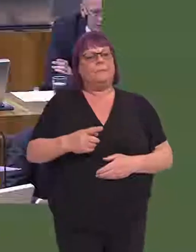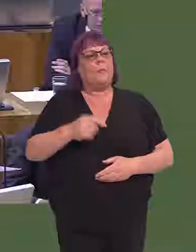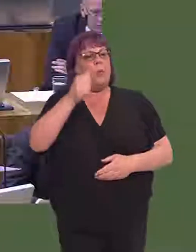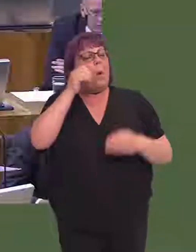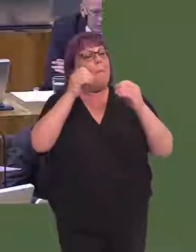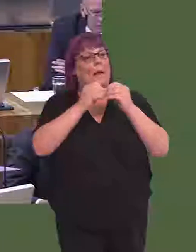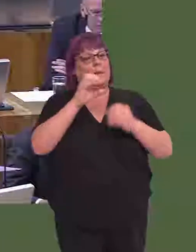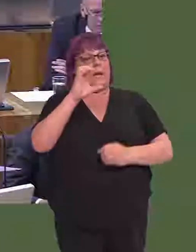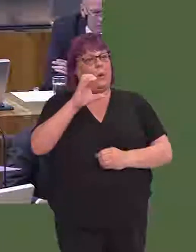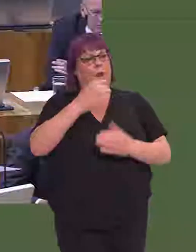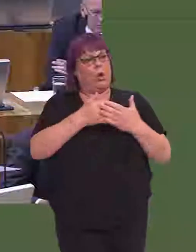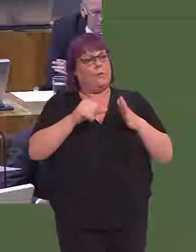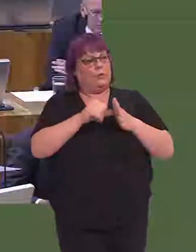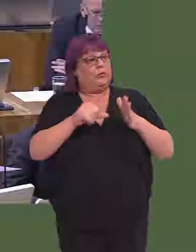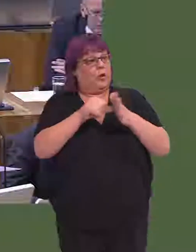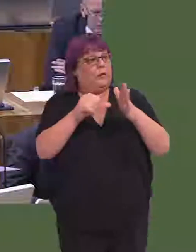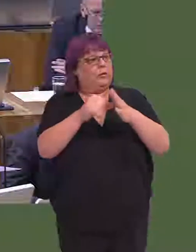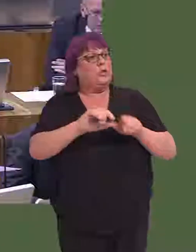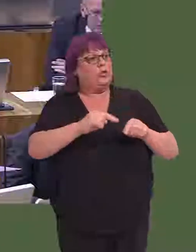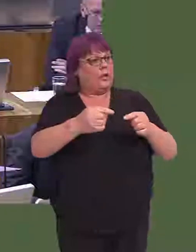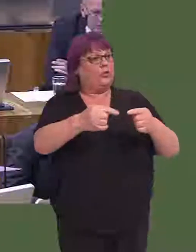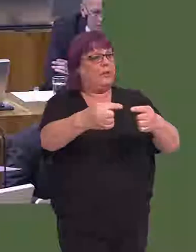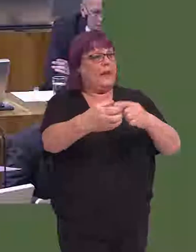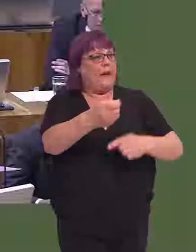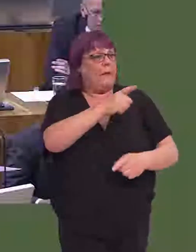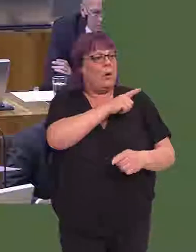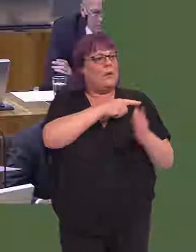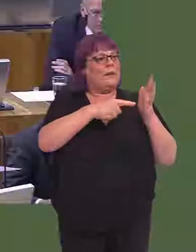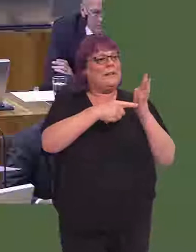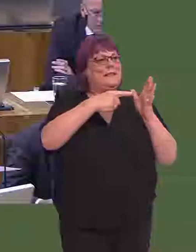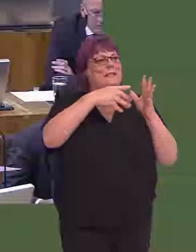There are challenges for Betsi Cadwaladr as a result of what was in the Tawel Fan report,